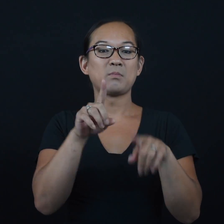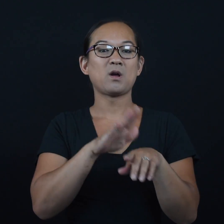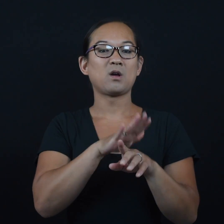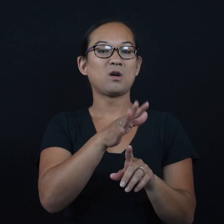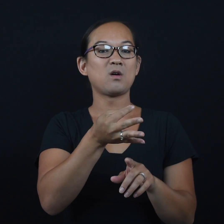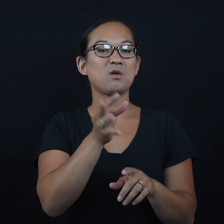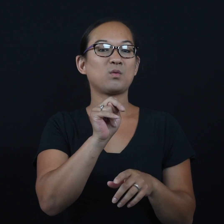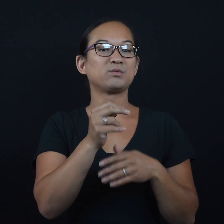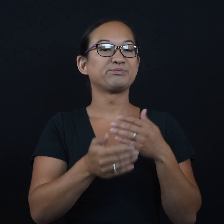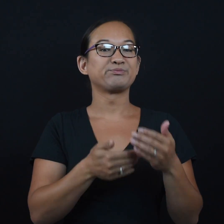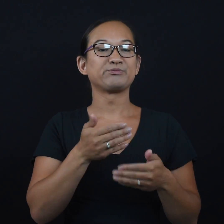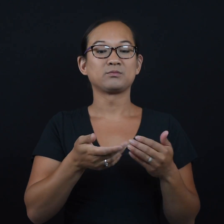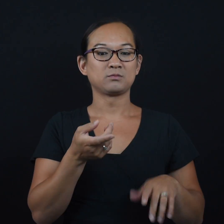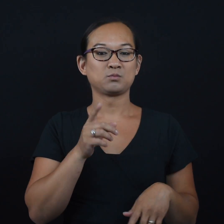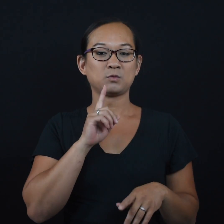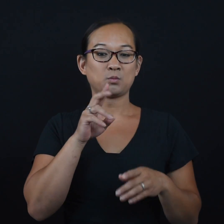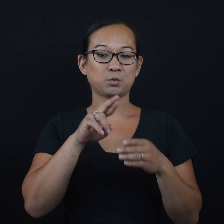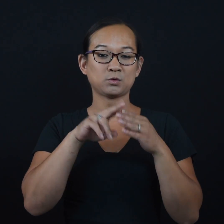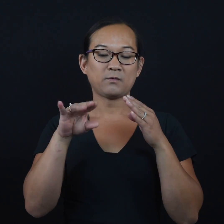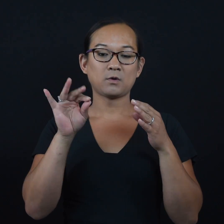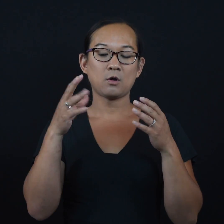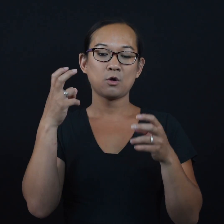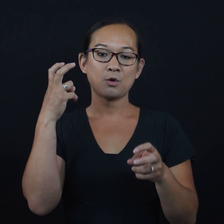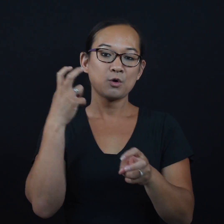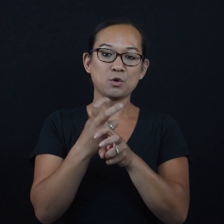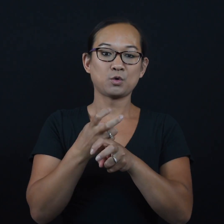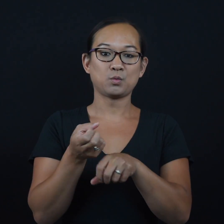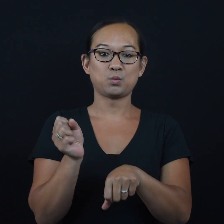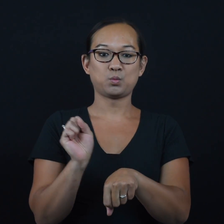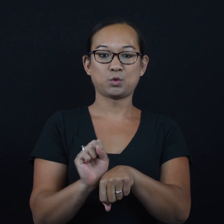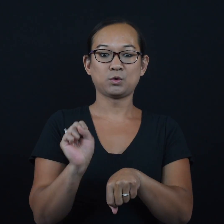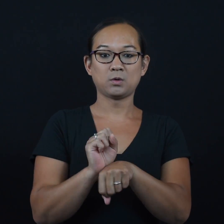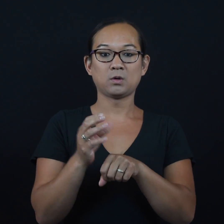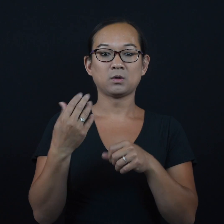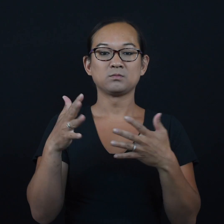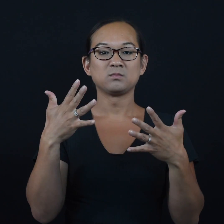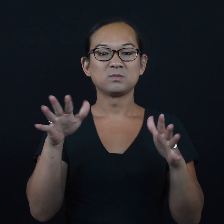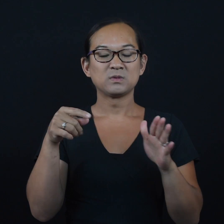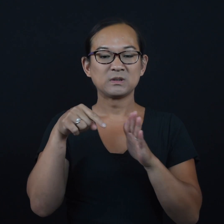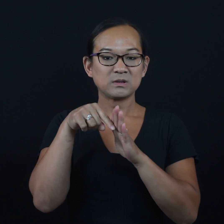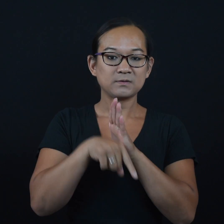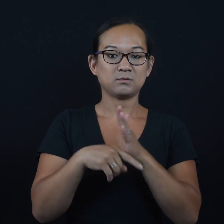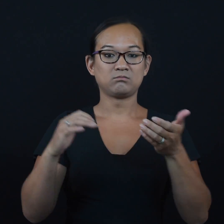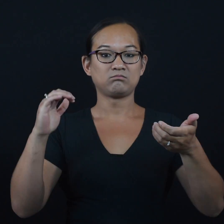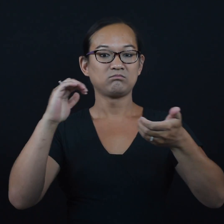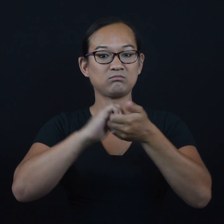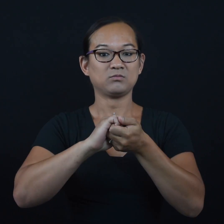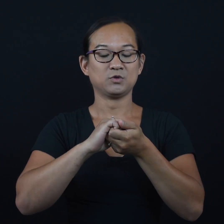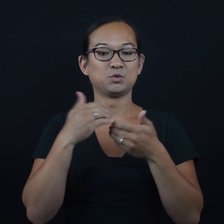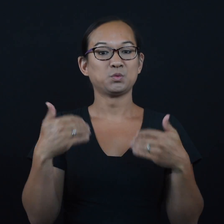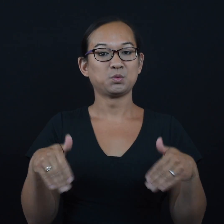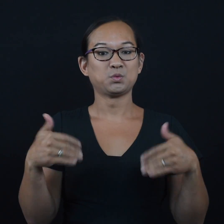just happen on its own, but is the result of hard work and extensive partnerships,” Commissioner Malcolm said. “As a result of these partnerships, even in times like COVID-19,